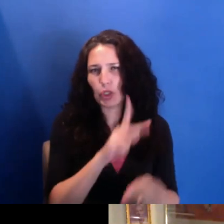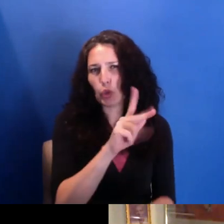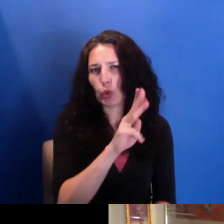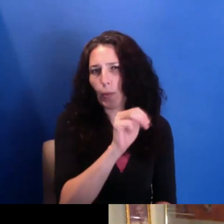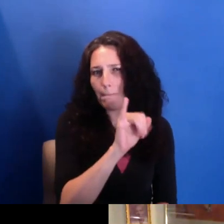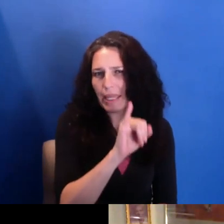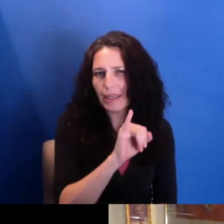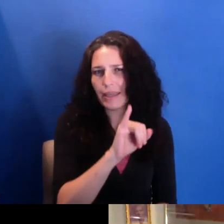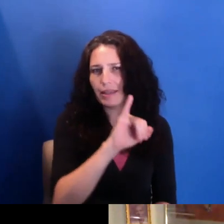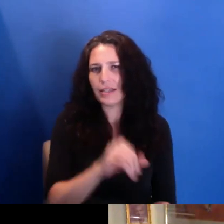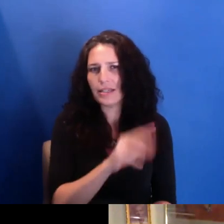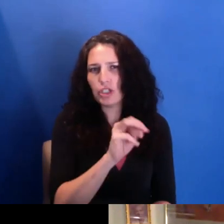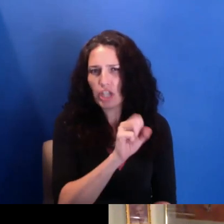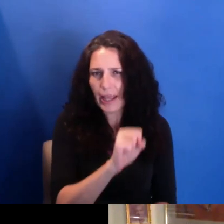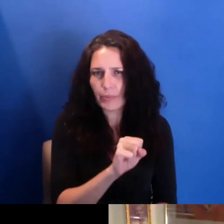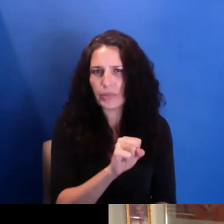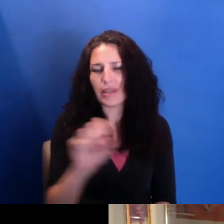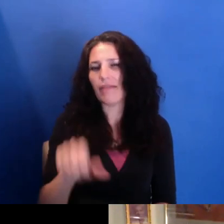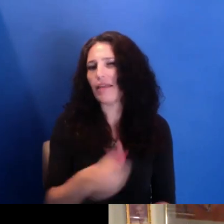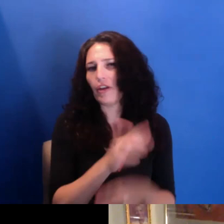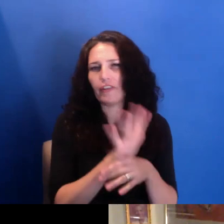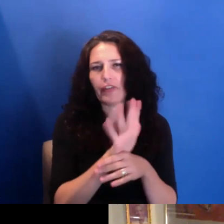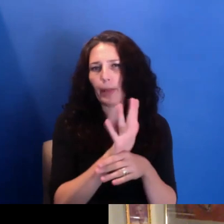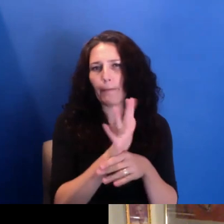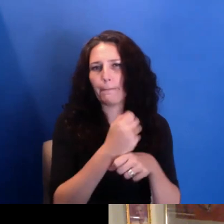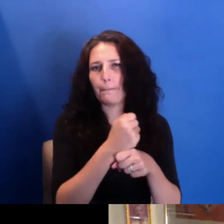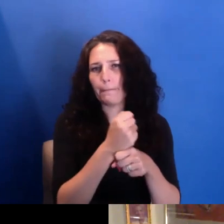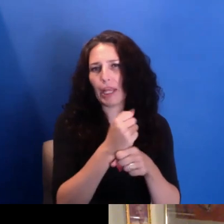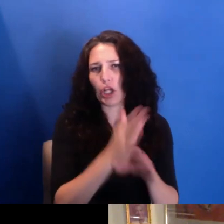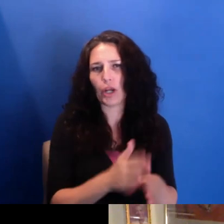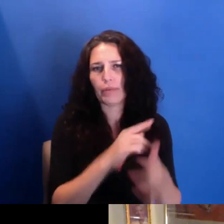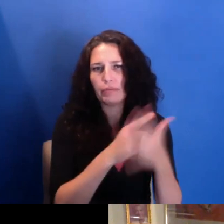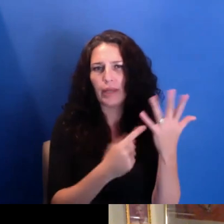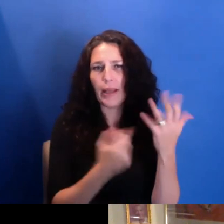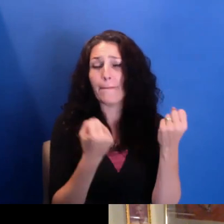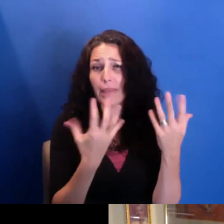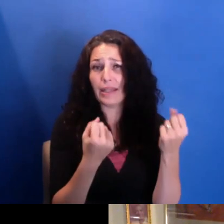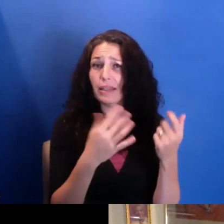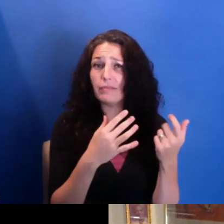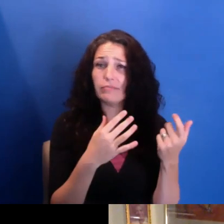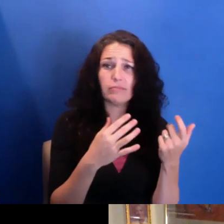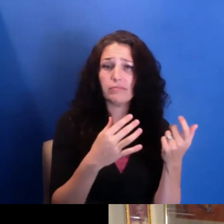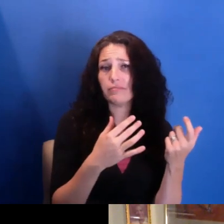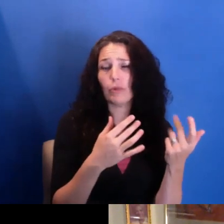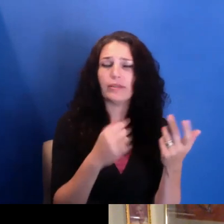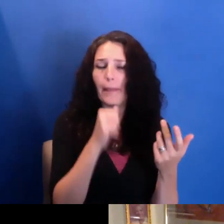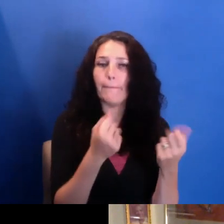the-- the impetus was that you had these Black women filmmakers that wanted just a space where they could come,